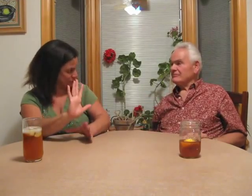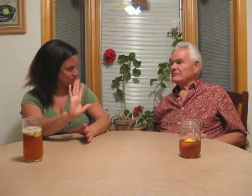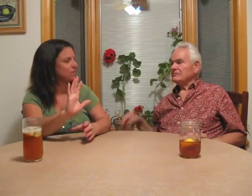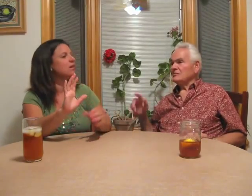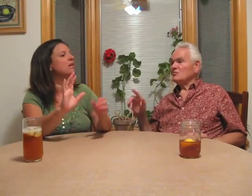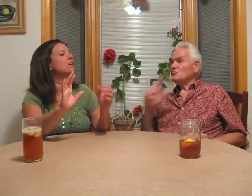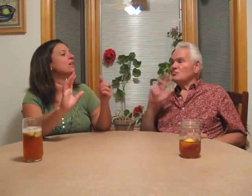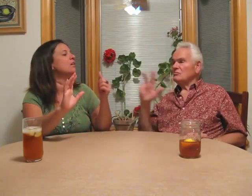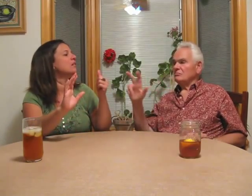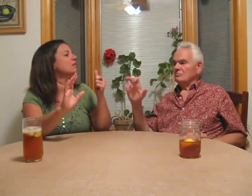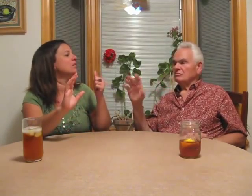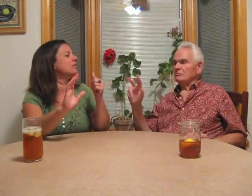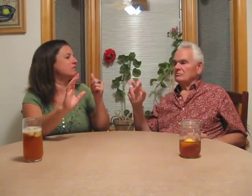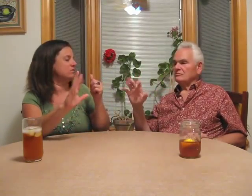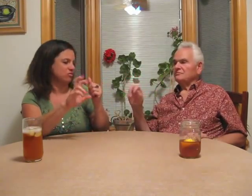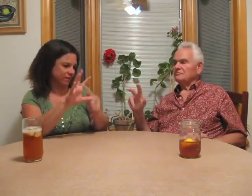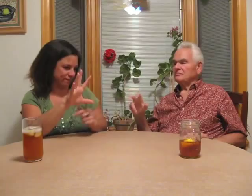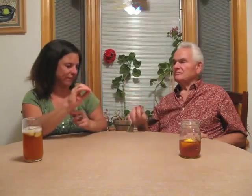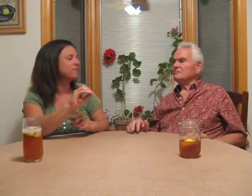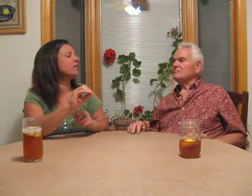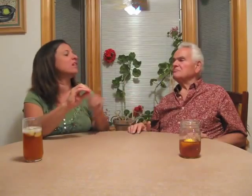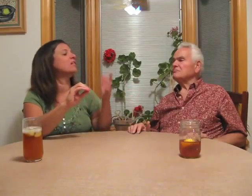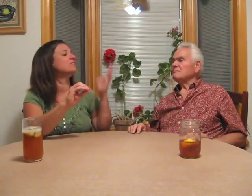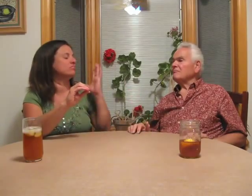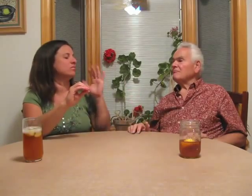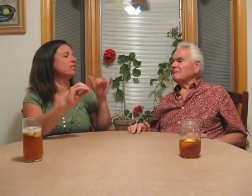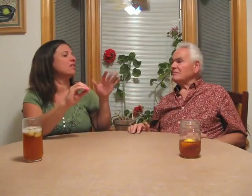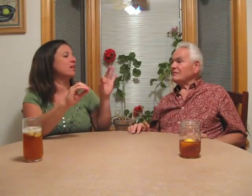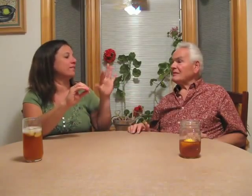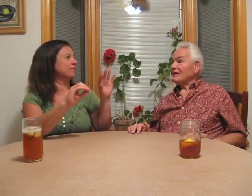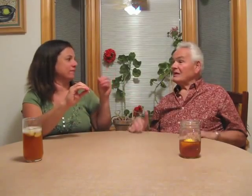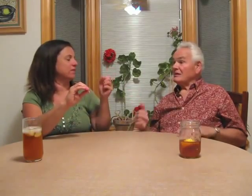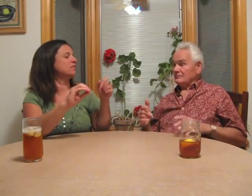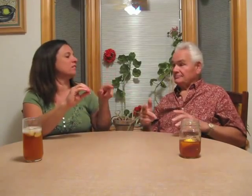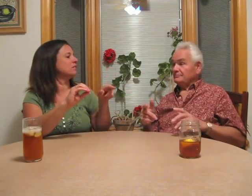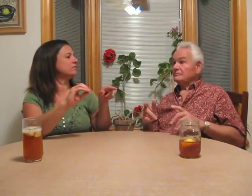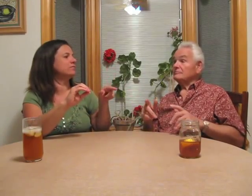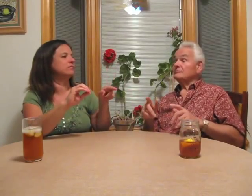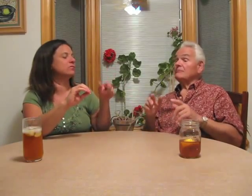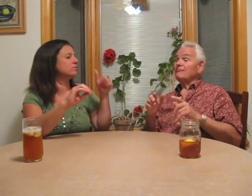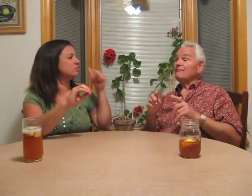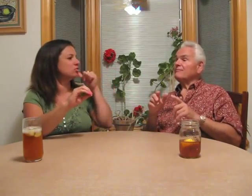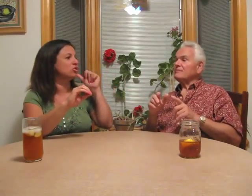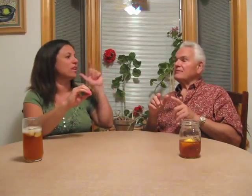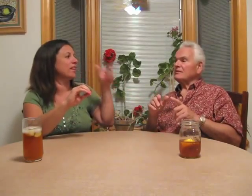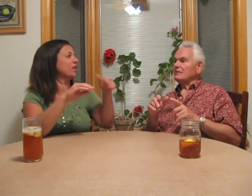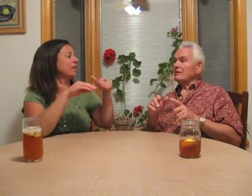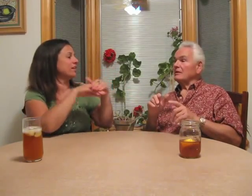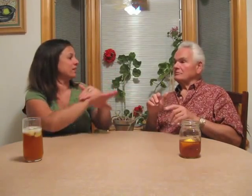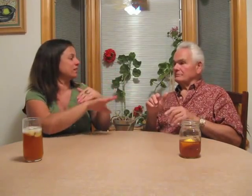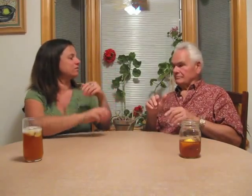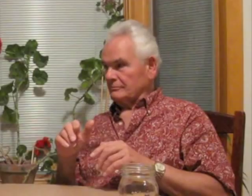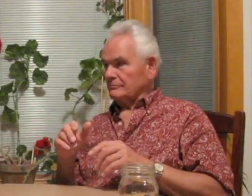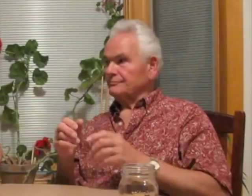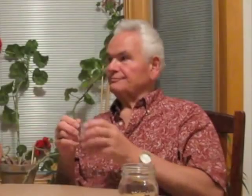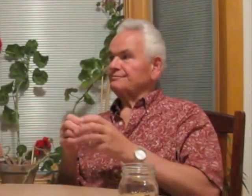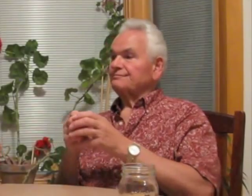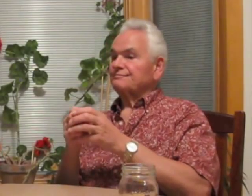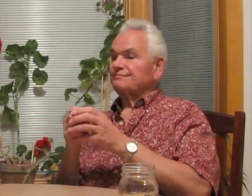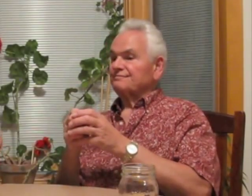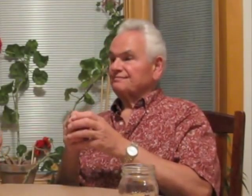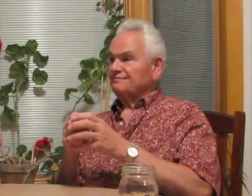Interesting! So there were 300 men… Joe: 350 …in 1950 and there were no girls until later.